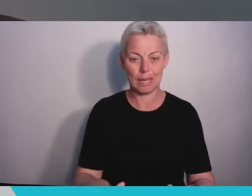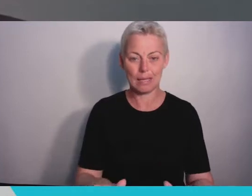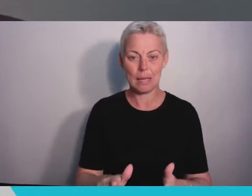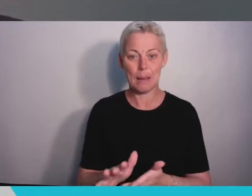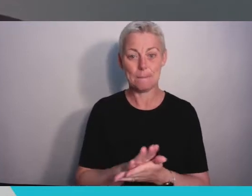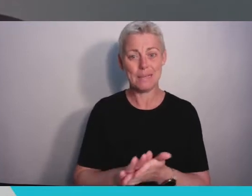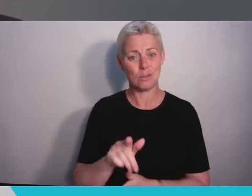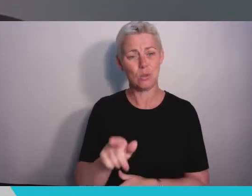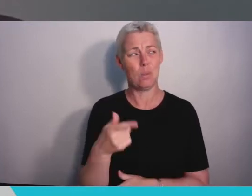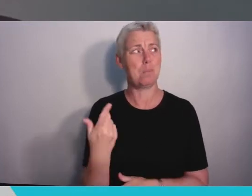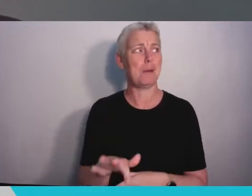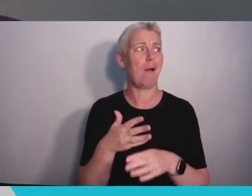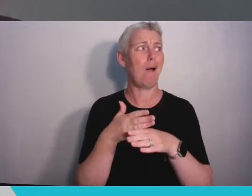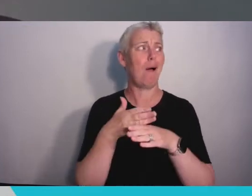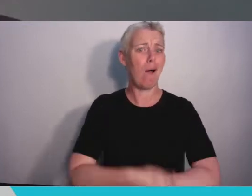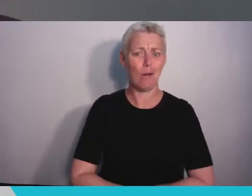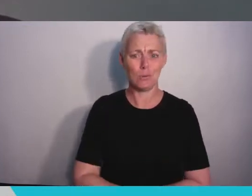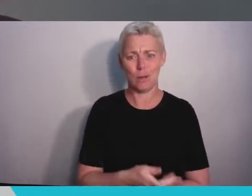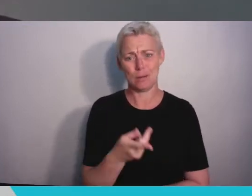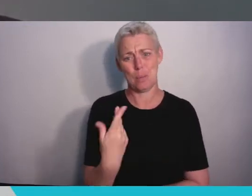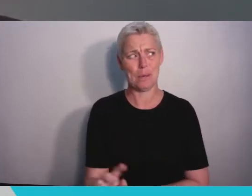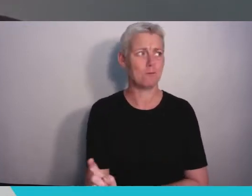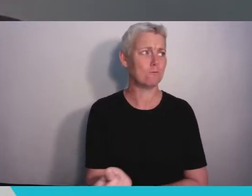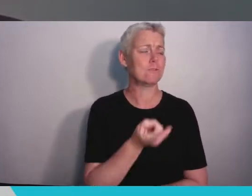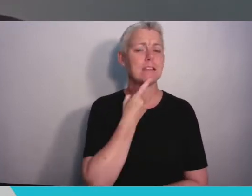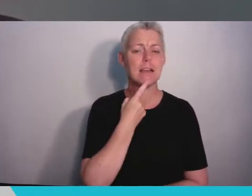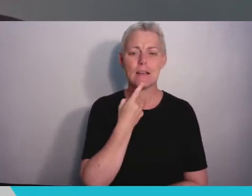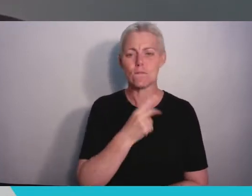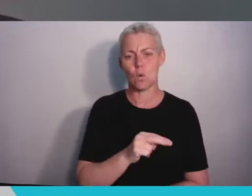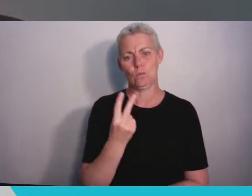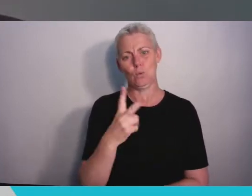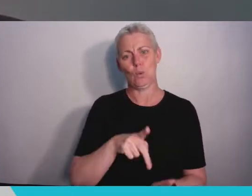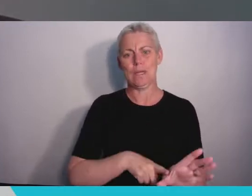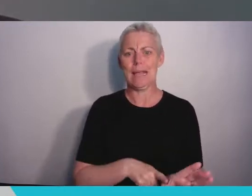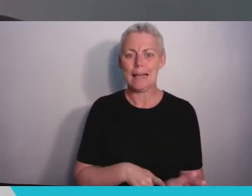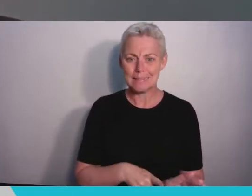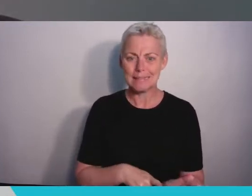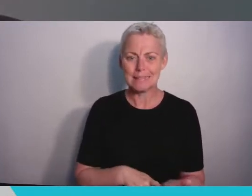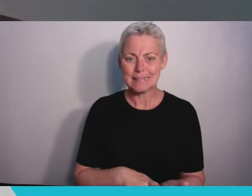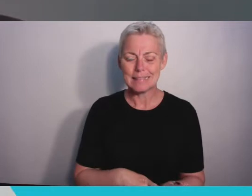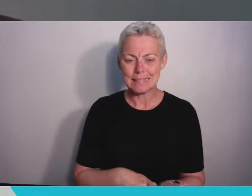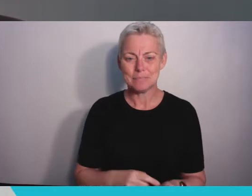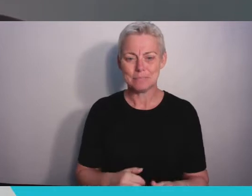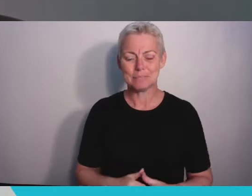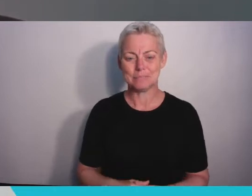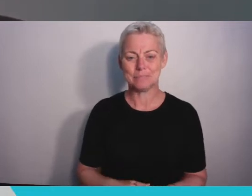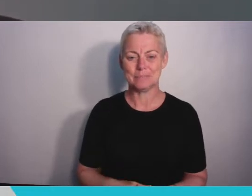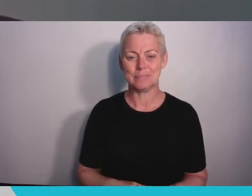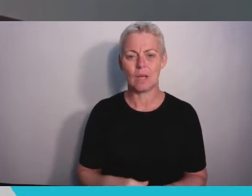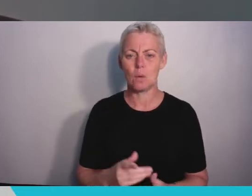shown over the past two academic years. We're incredibly proud of you. We're very aware